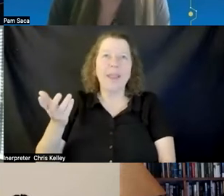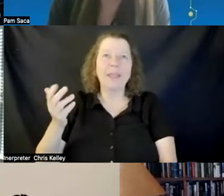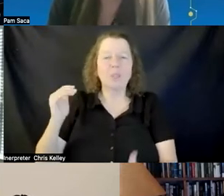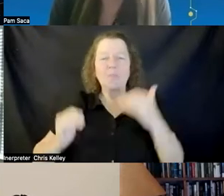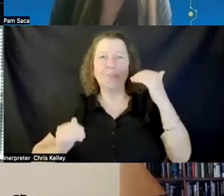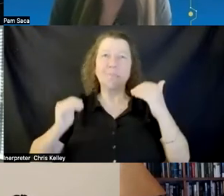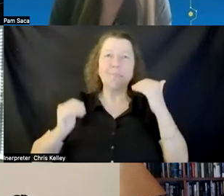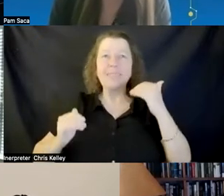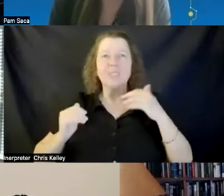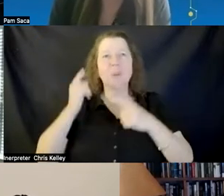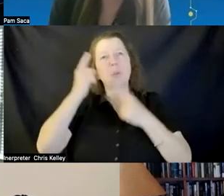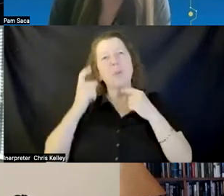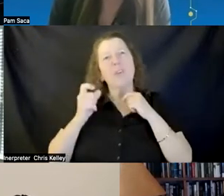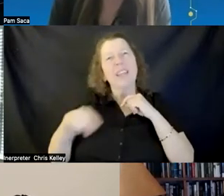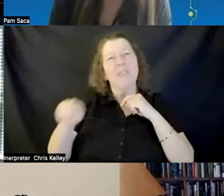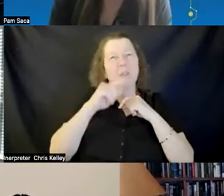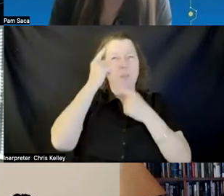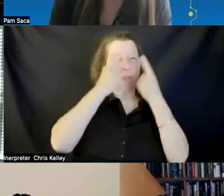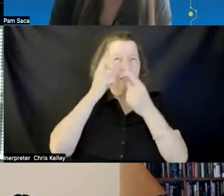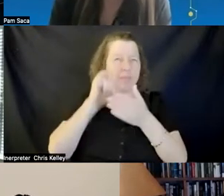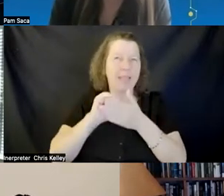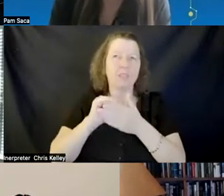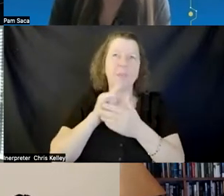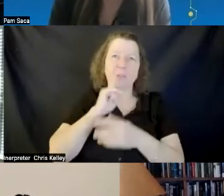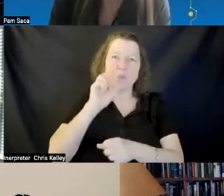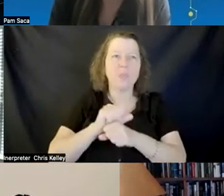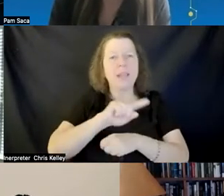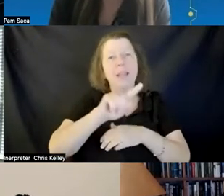and how we can position these alternatives